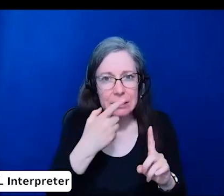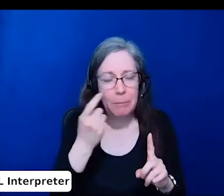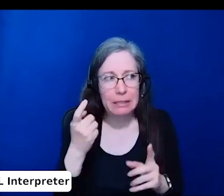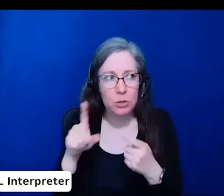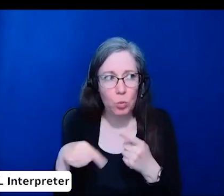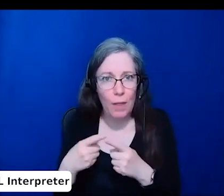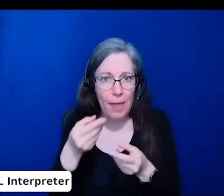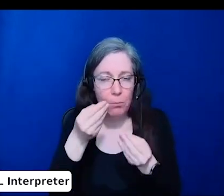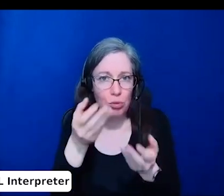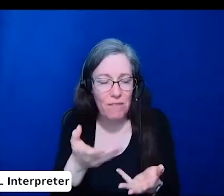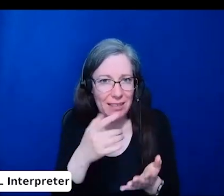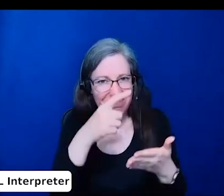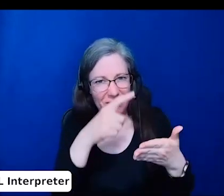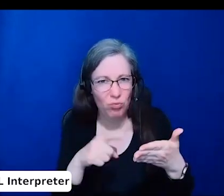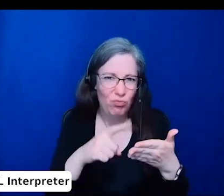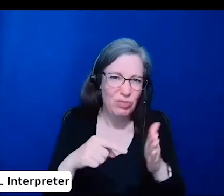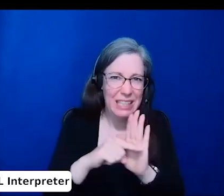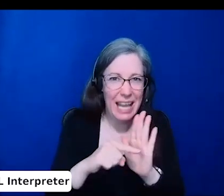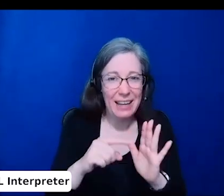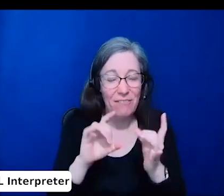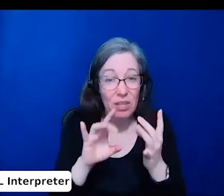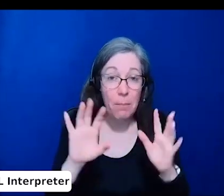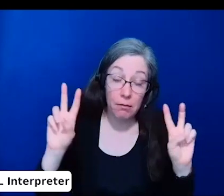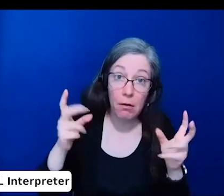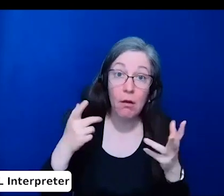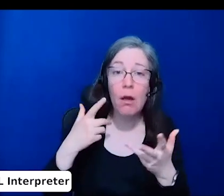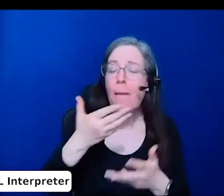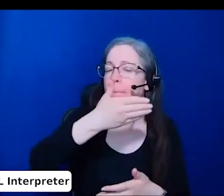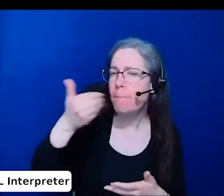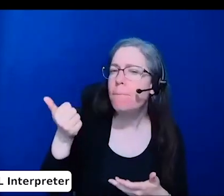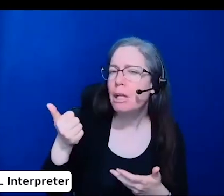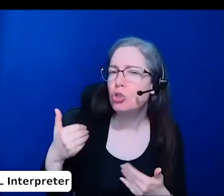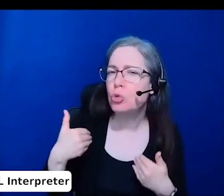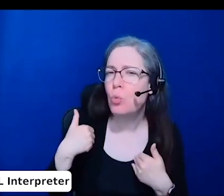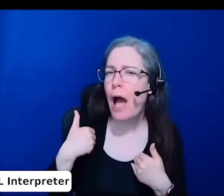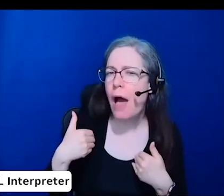a third party to manage the feedback process.